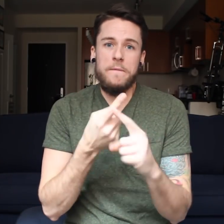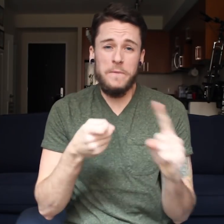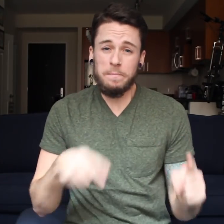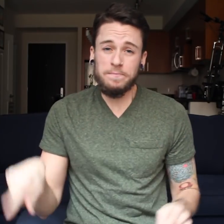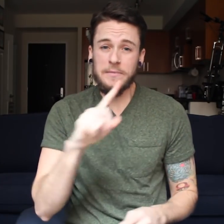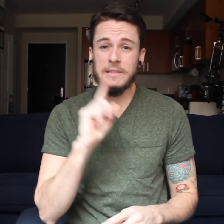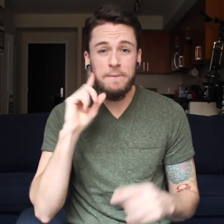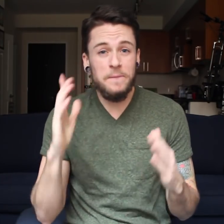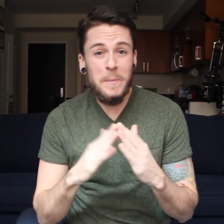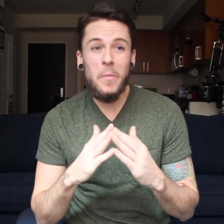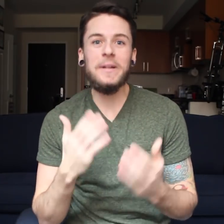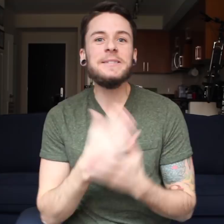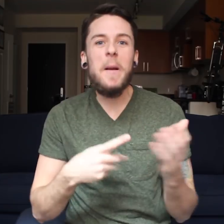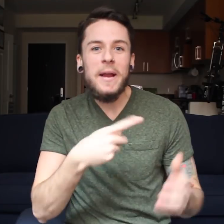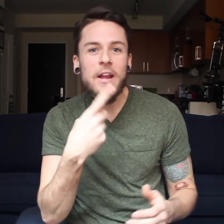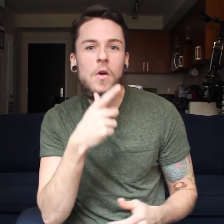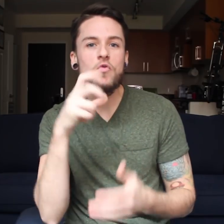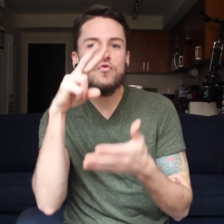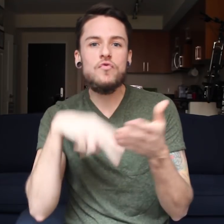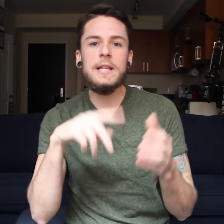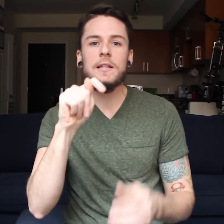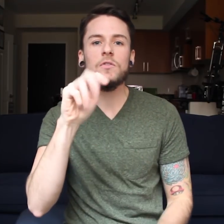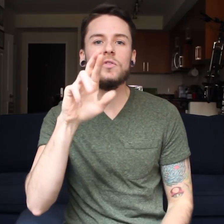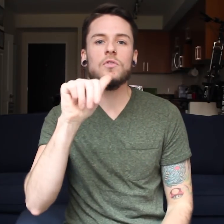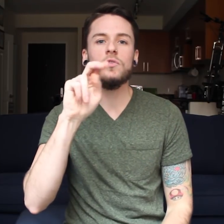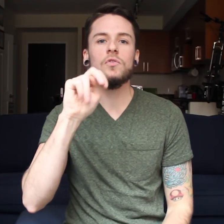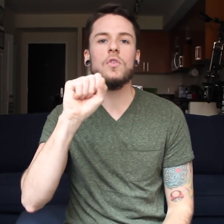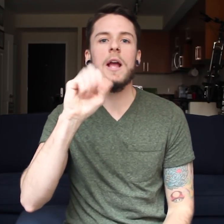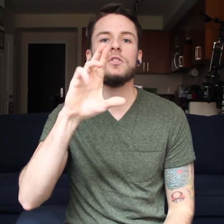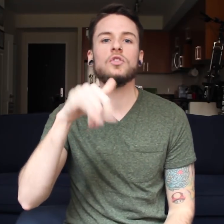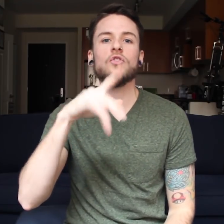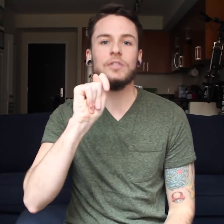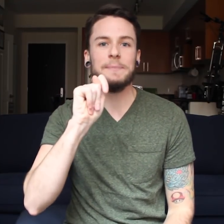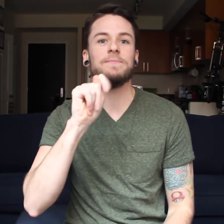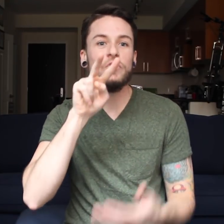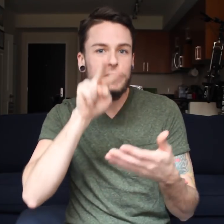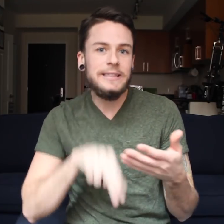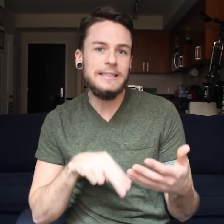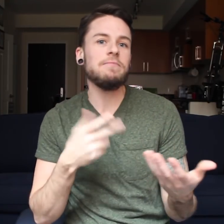from the Deaf community and some hearing people, who read my transcripts,